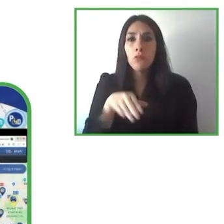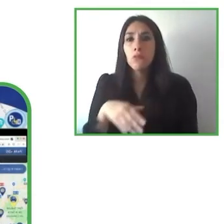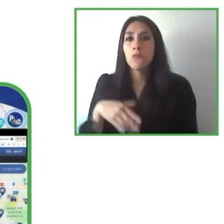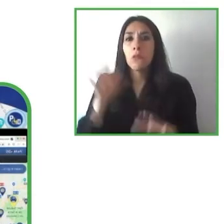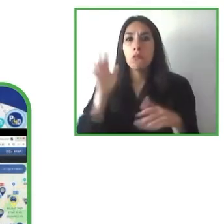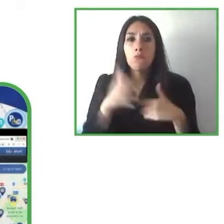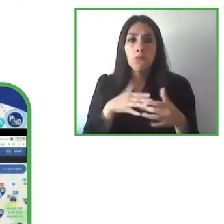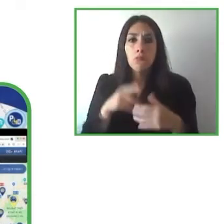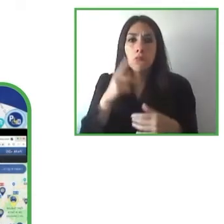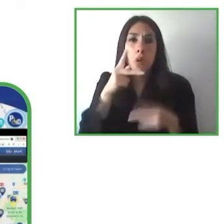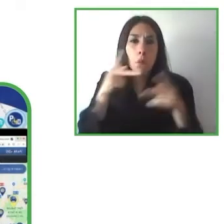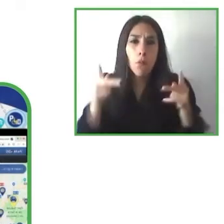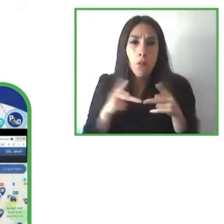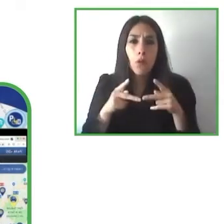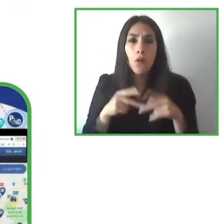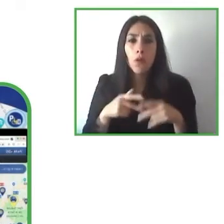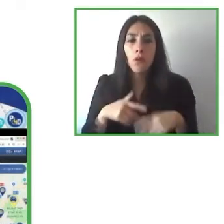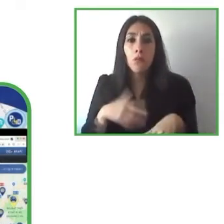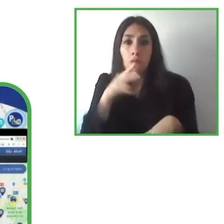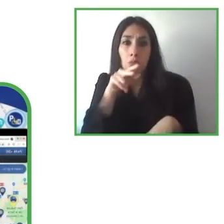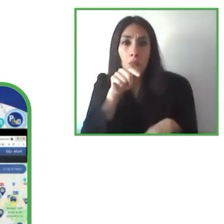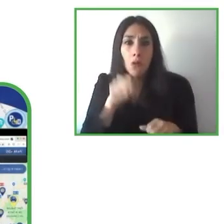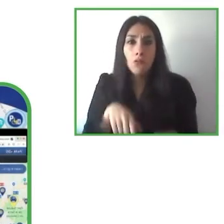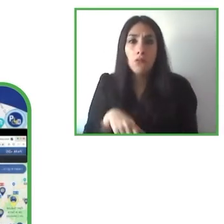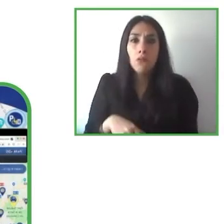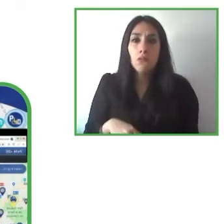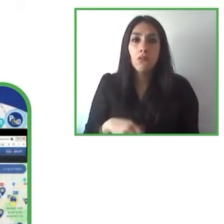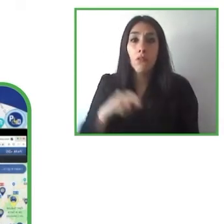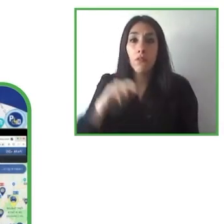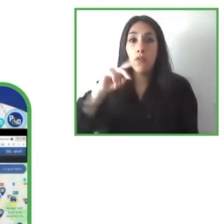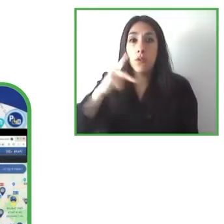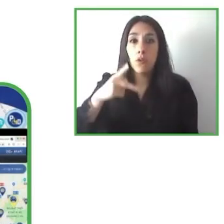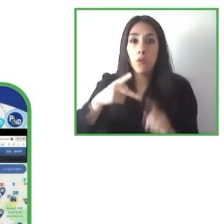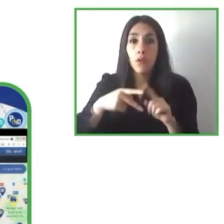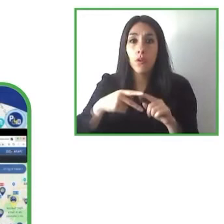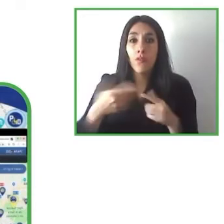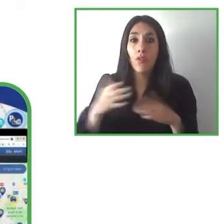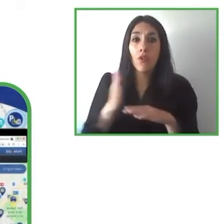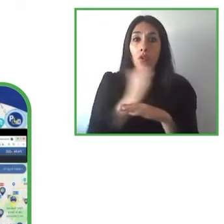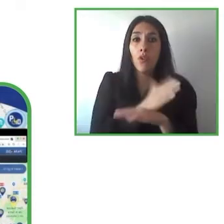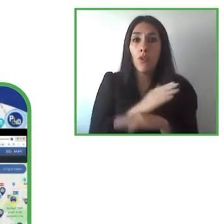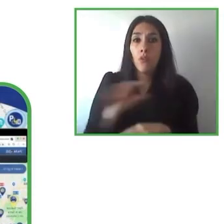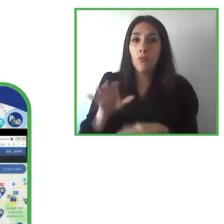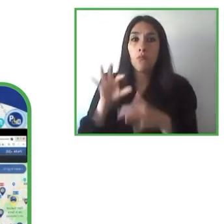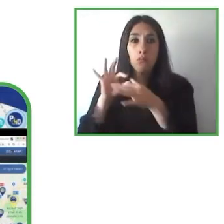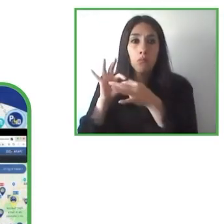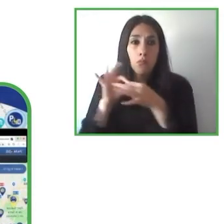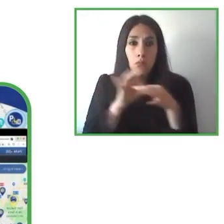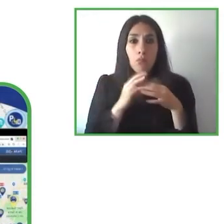circulation but that's a basic concept that first, was a unified card and it makes that the